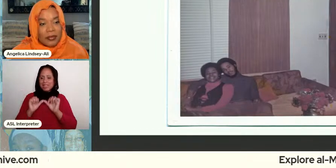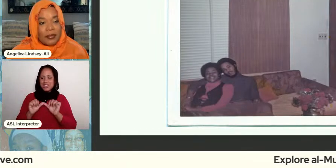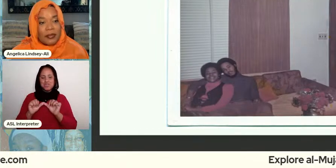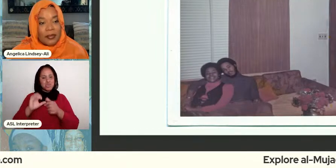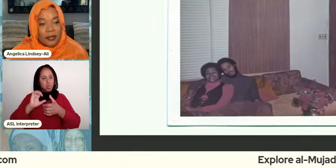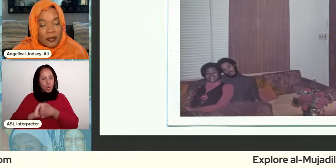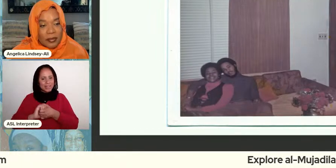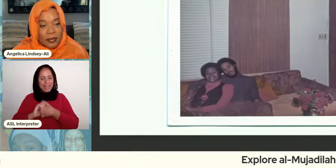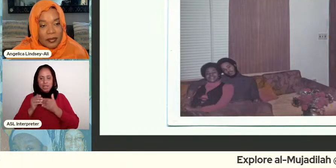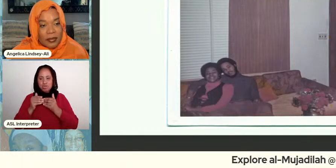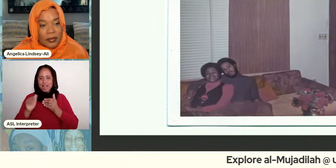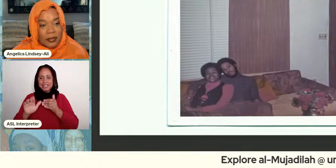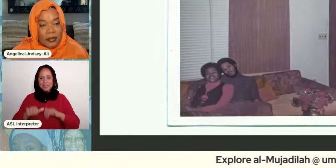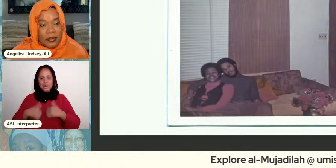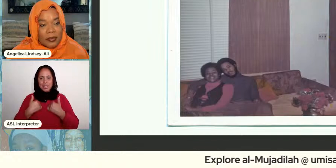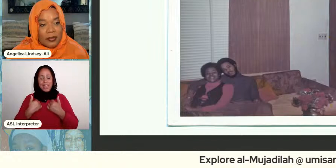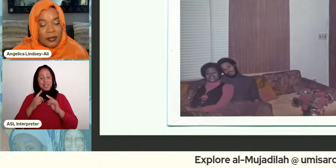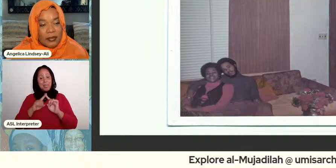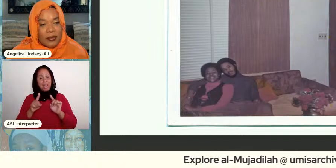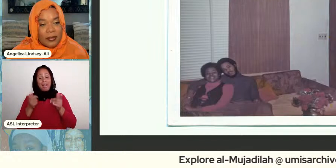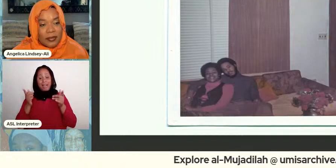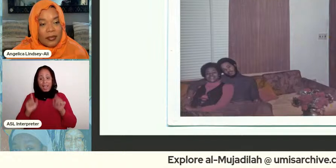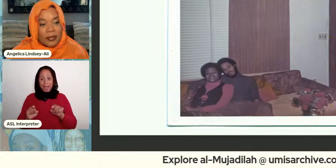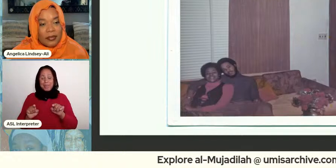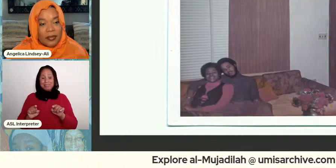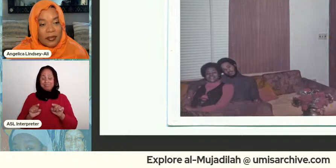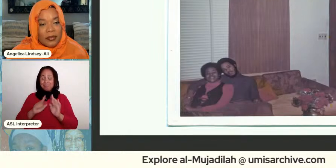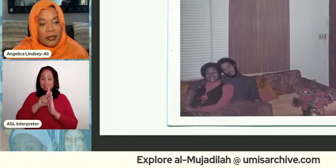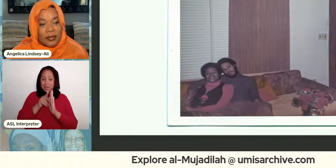but they had a moment right where they were together right and they had this love and i